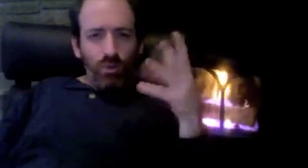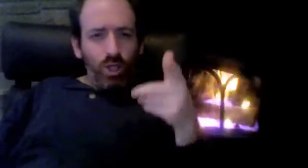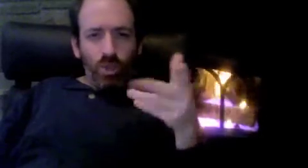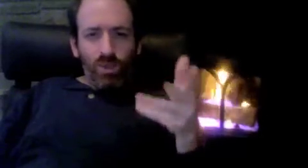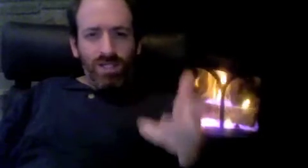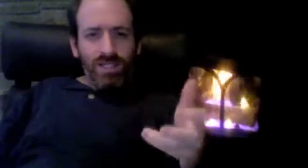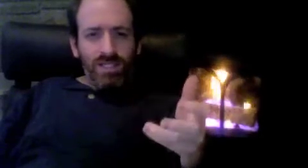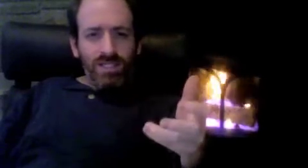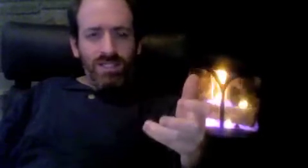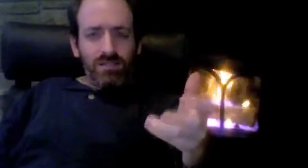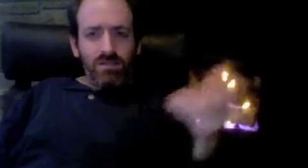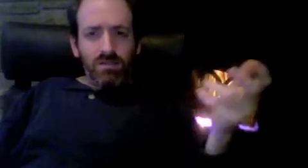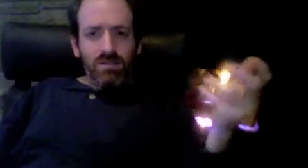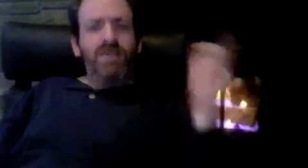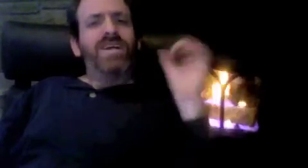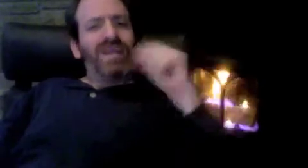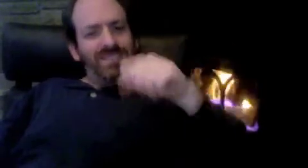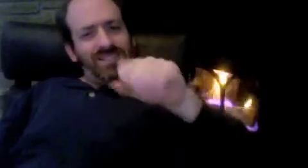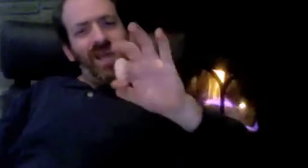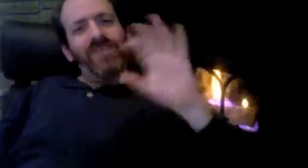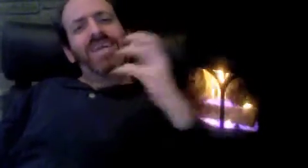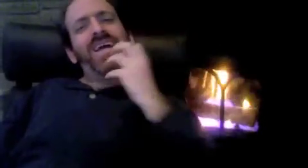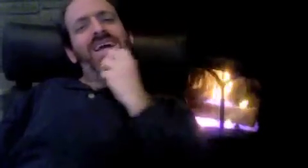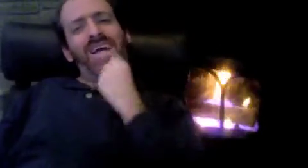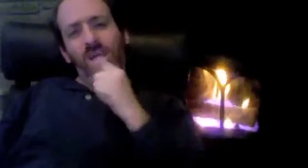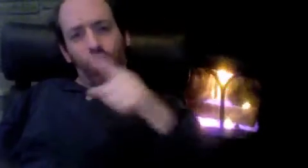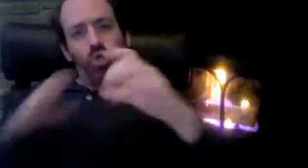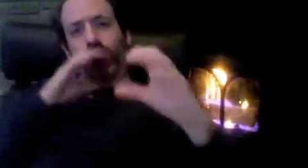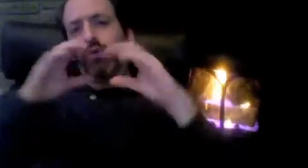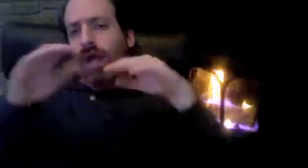Don't they (people at FCC) really care about you understanding this (FNPRM)?